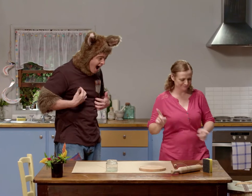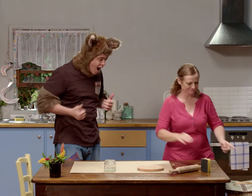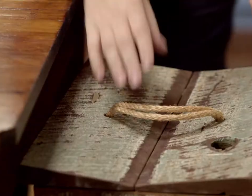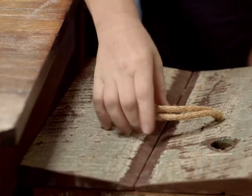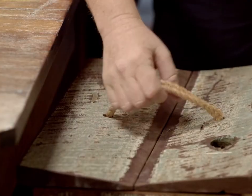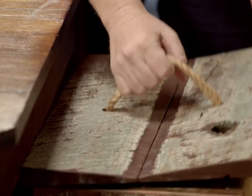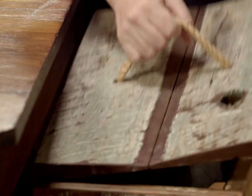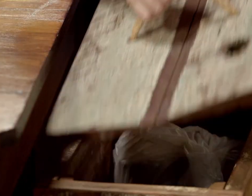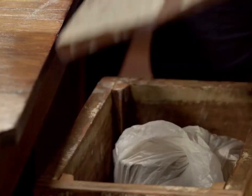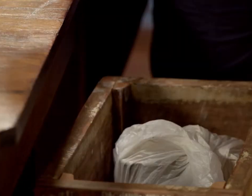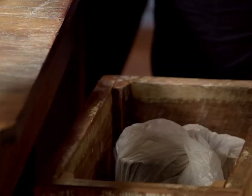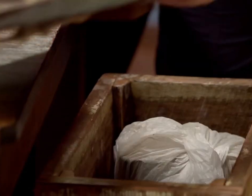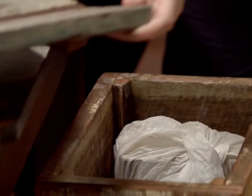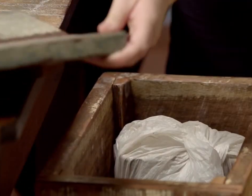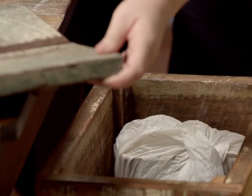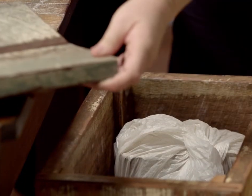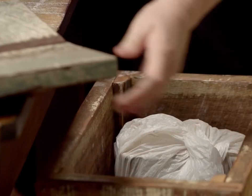Oh that's great how exciting!